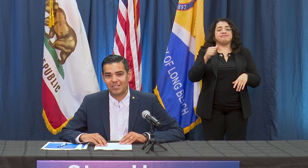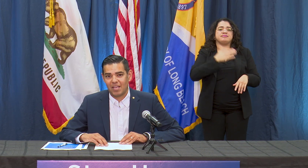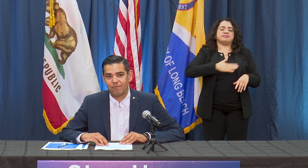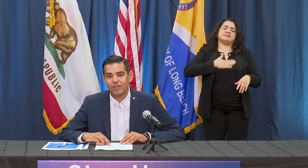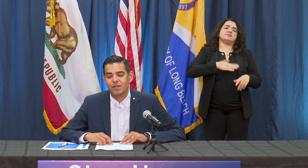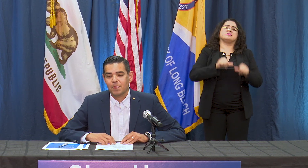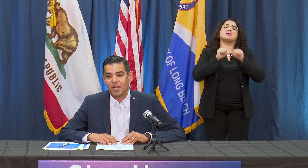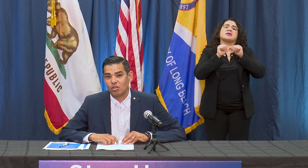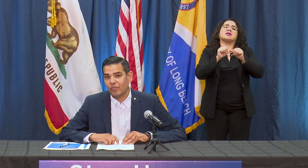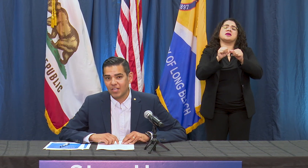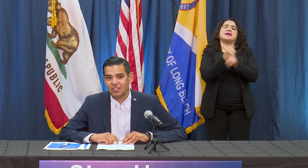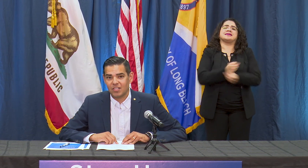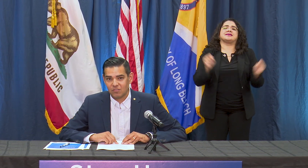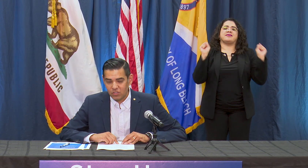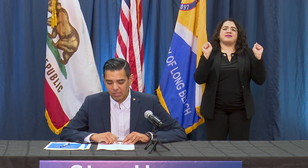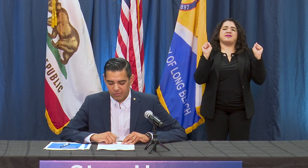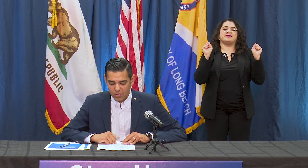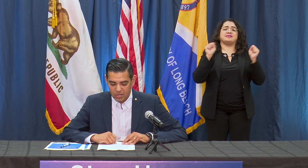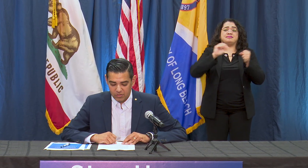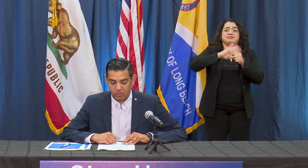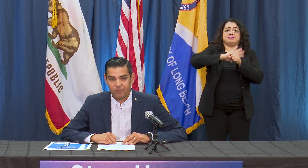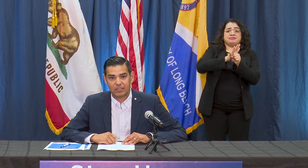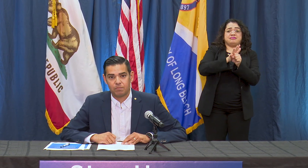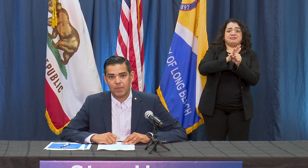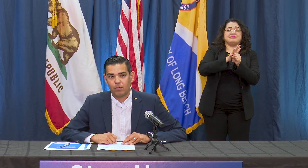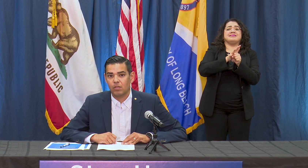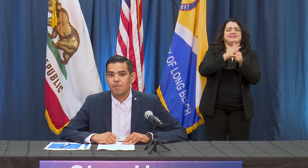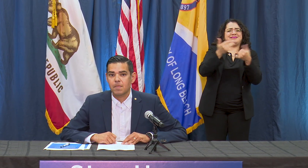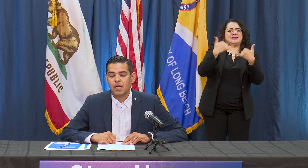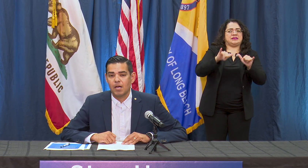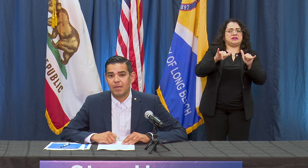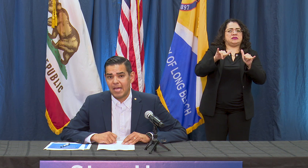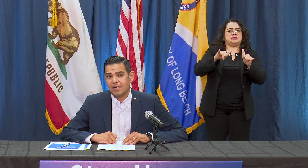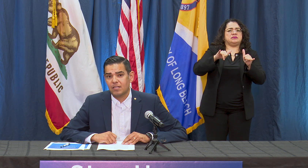safe. COVID-19 is still out there and it's still affecting people and in